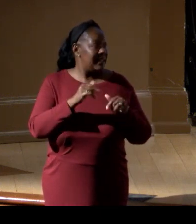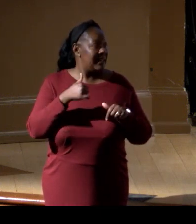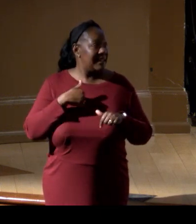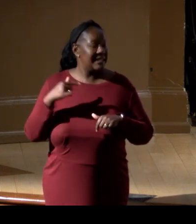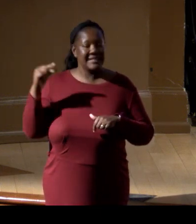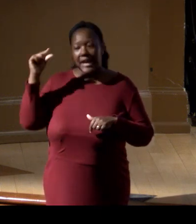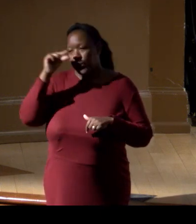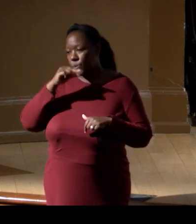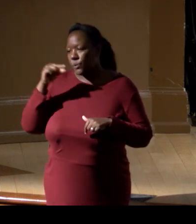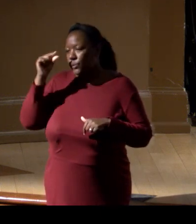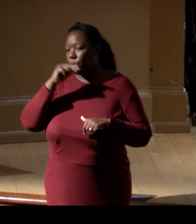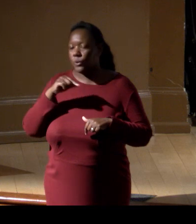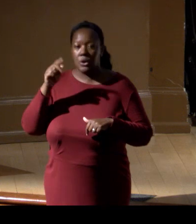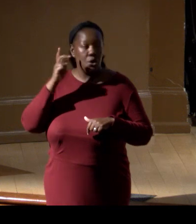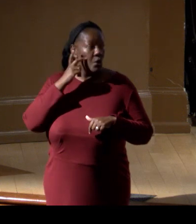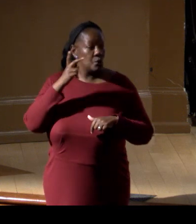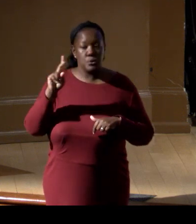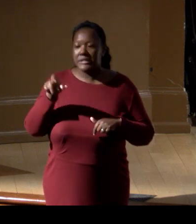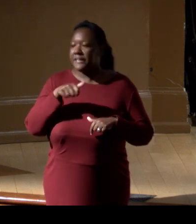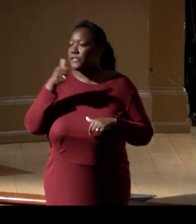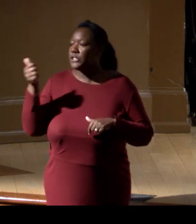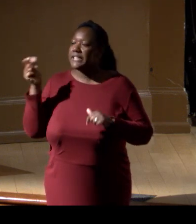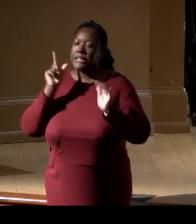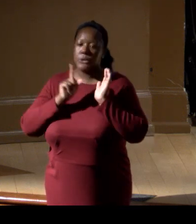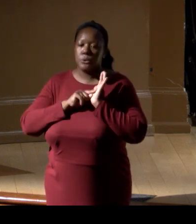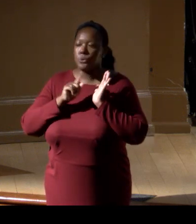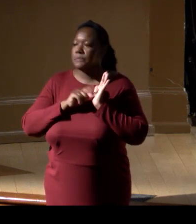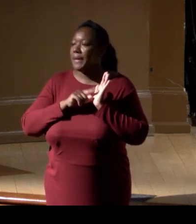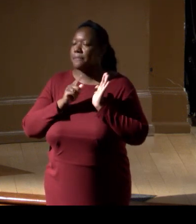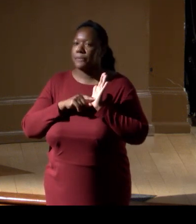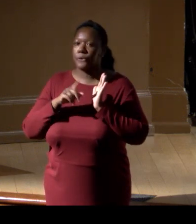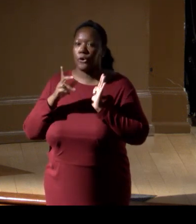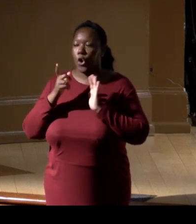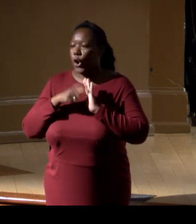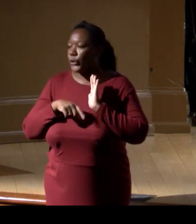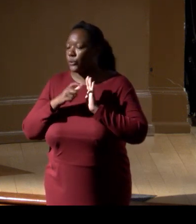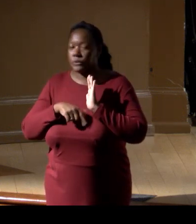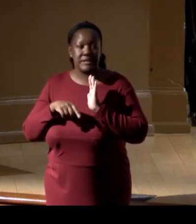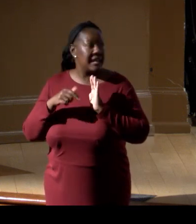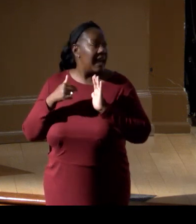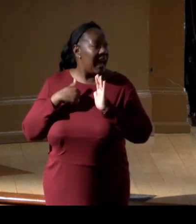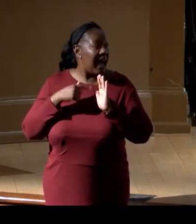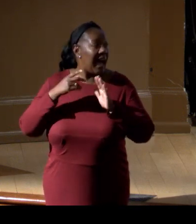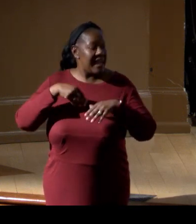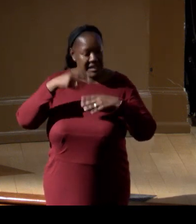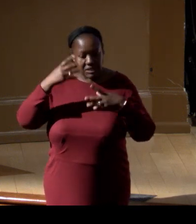to see if anybody at the newspaper level had picked it up, and I had to get through a hundred Ednas